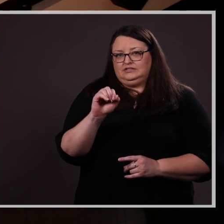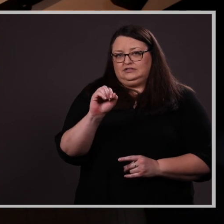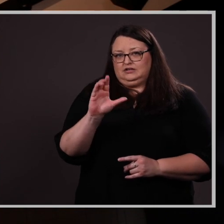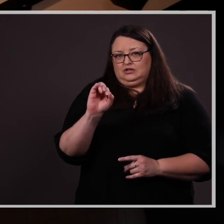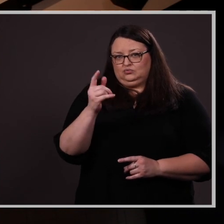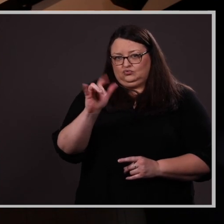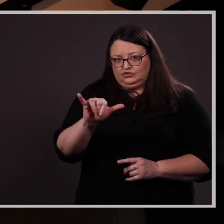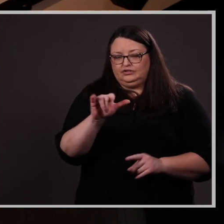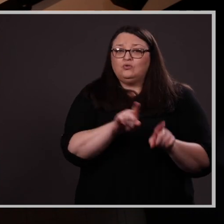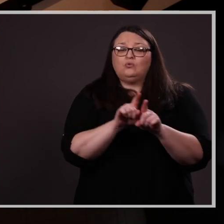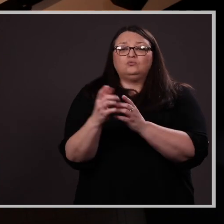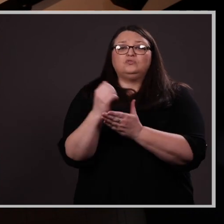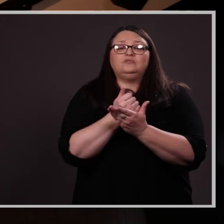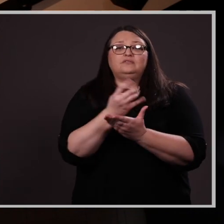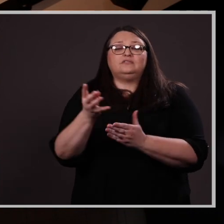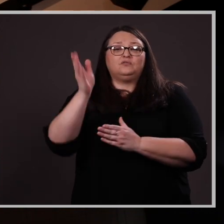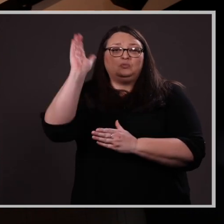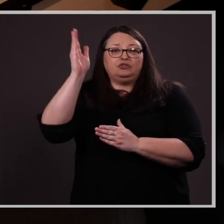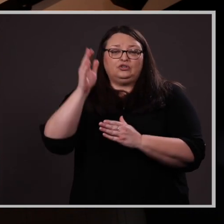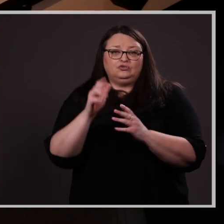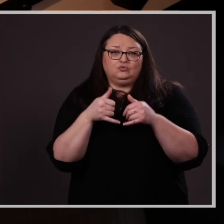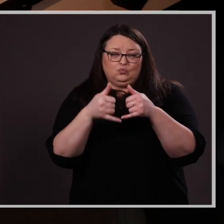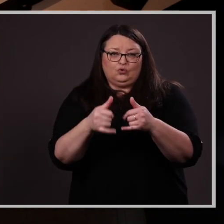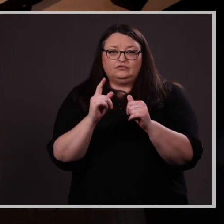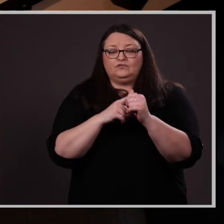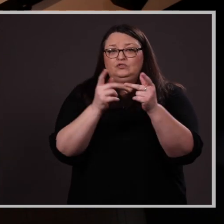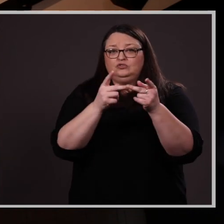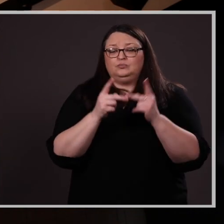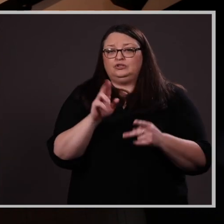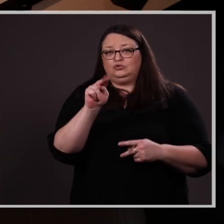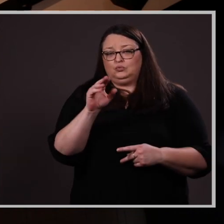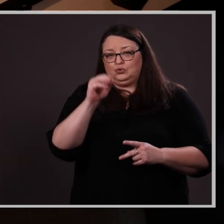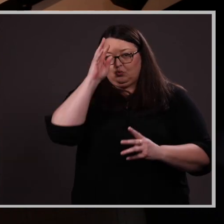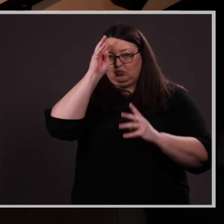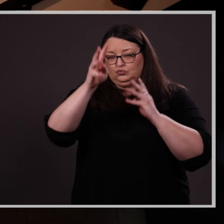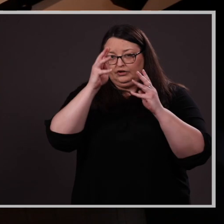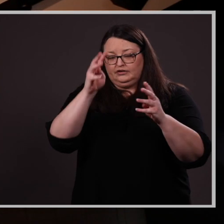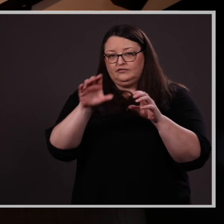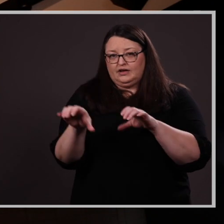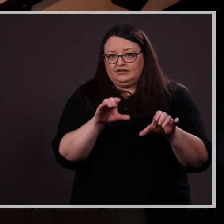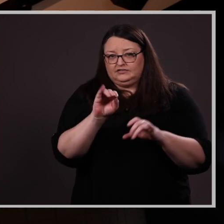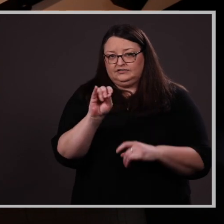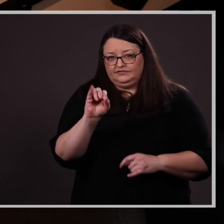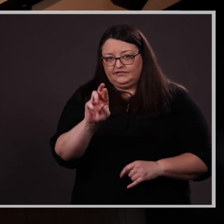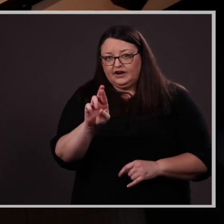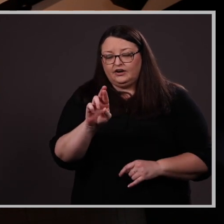presentation awards including 1st place at UNO Research and Creative Activity Fair, 2nd